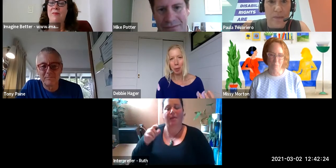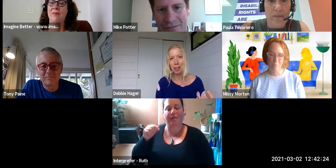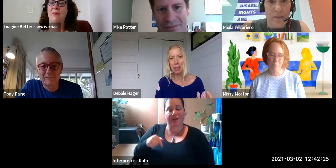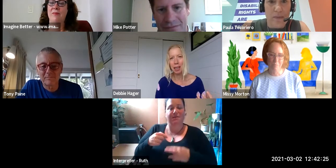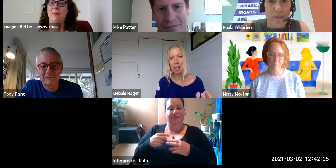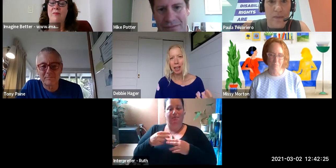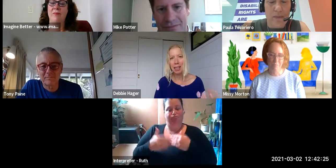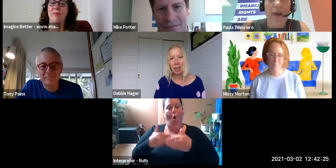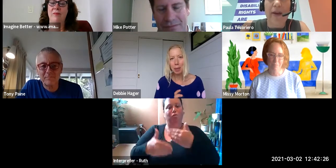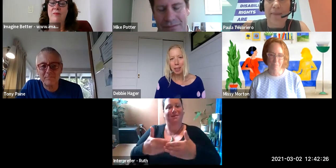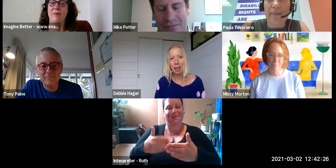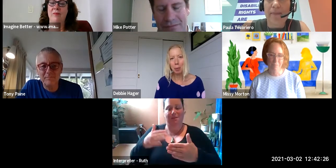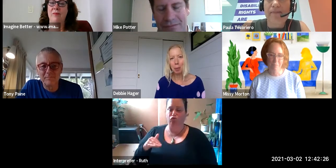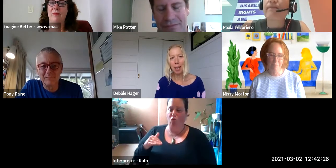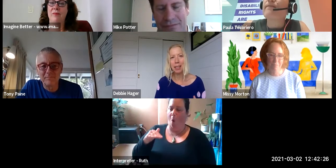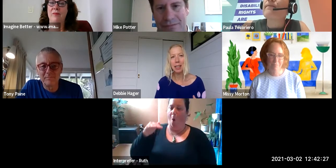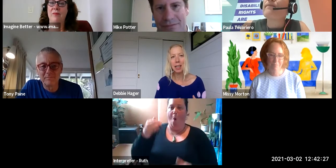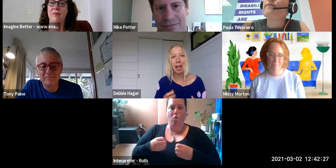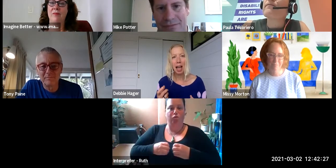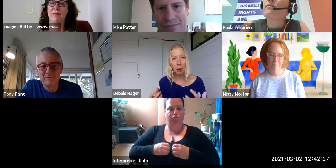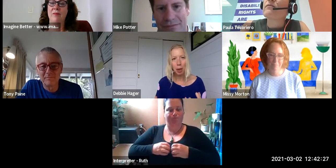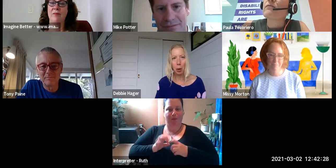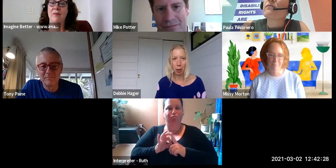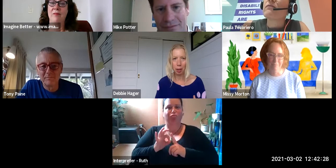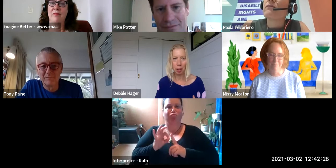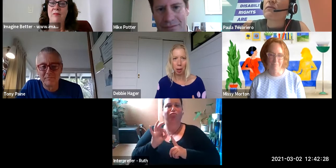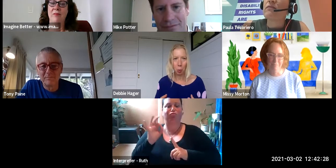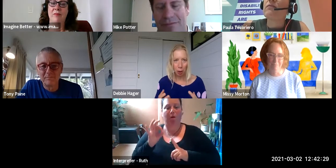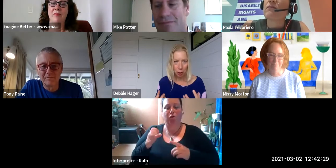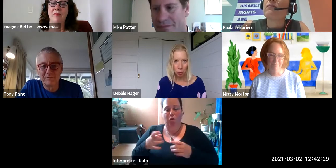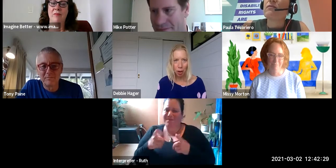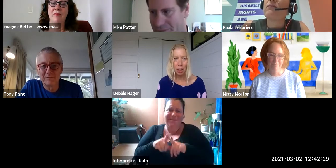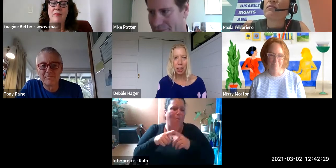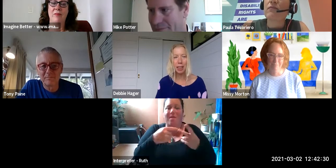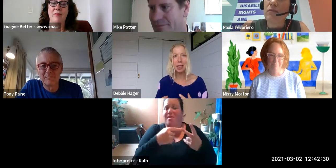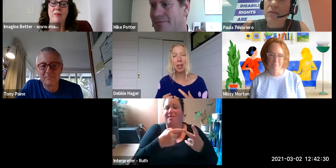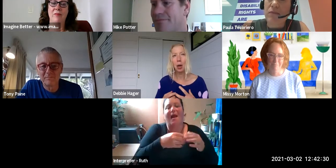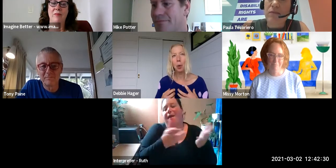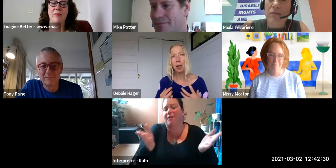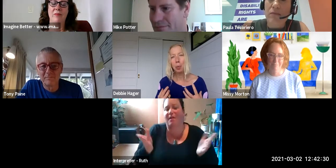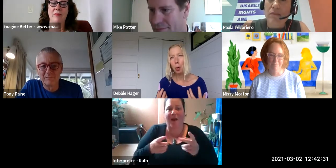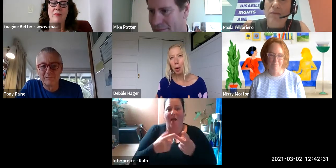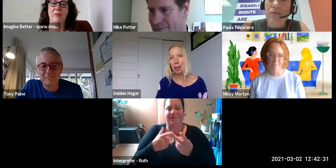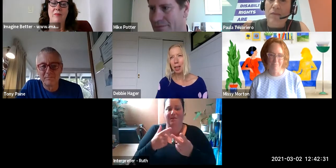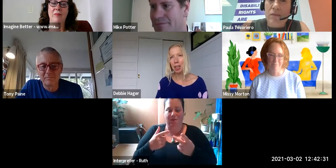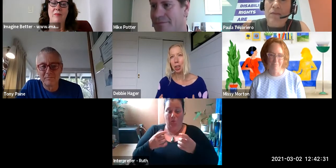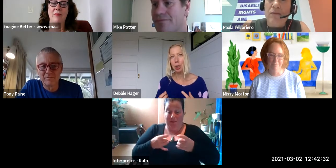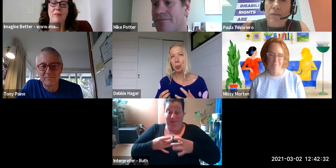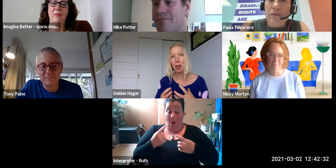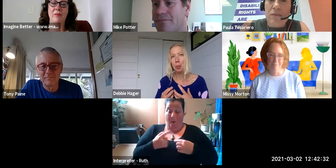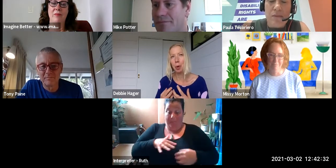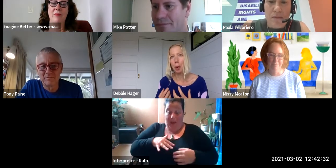and if we can really start to accelerate that alongside the big-P Policy work then we might